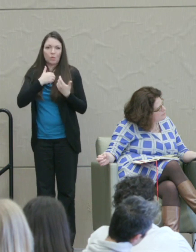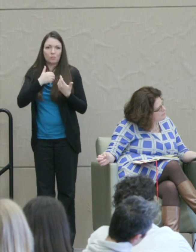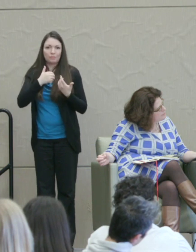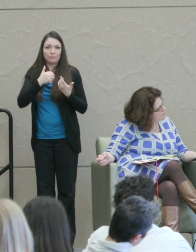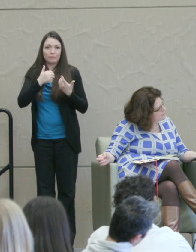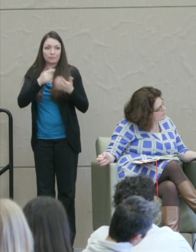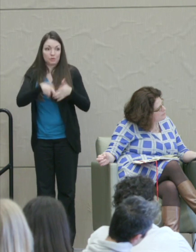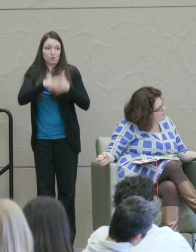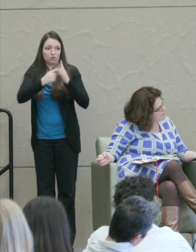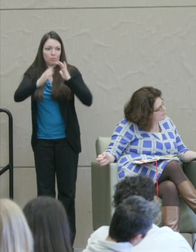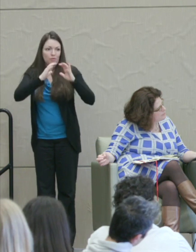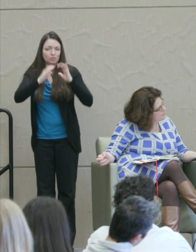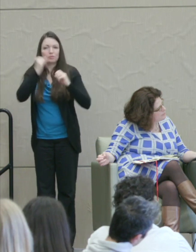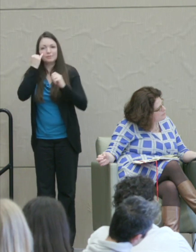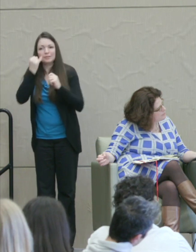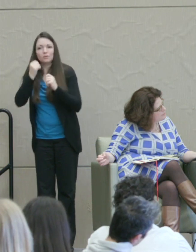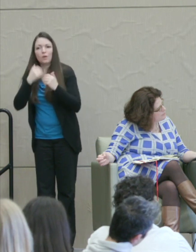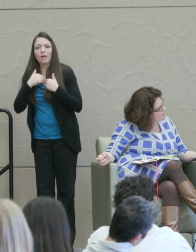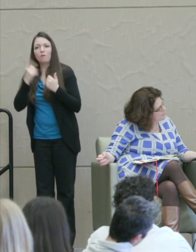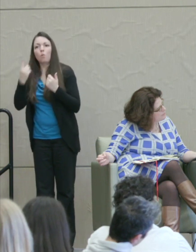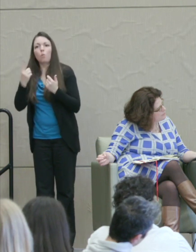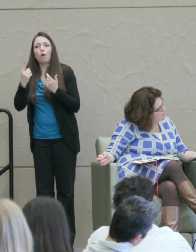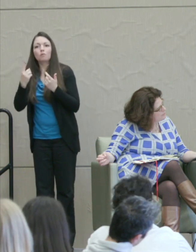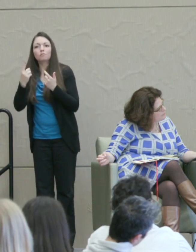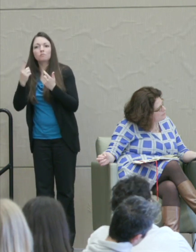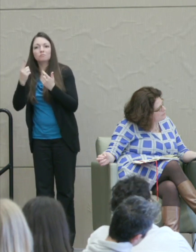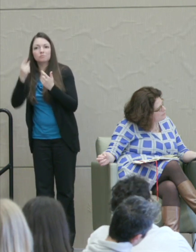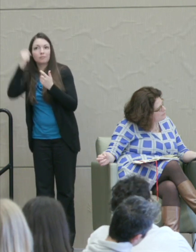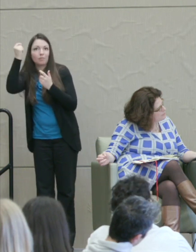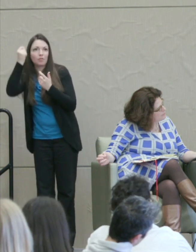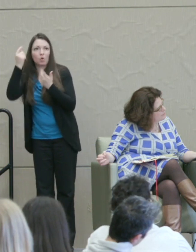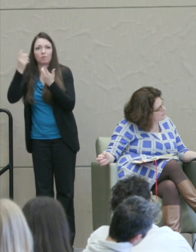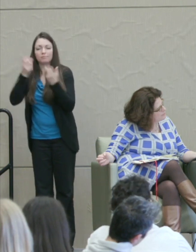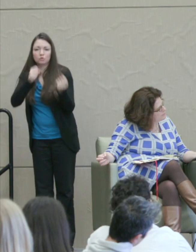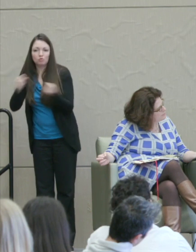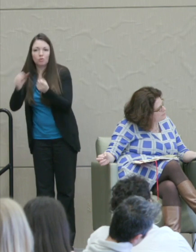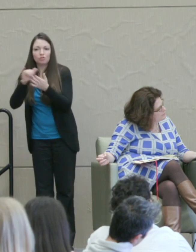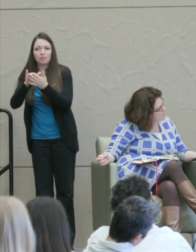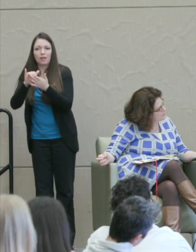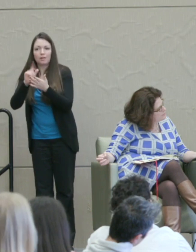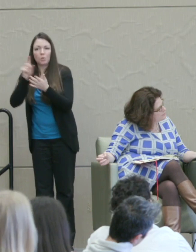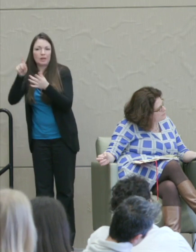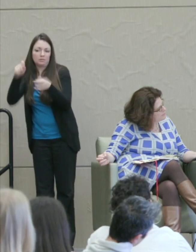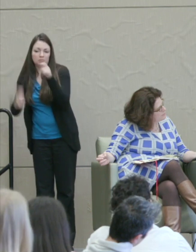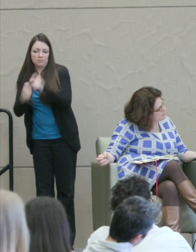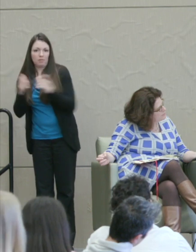But if we have a foreword-looking paradigm, then all of these useful thoughts come into view.